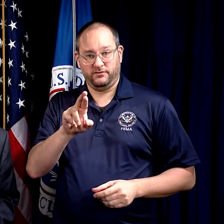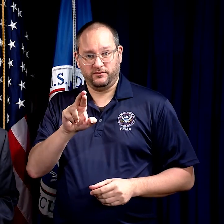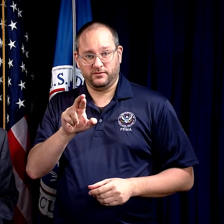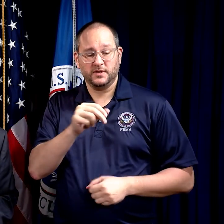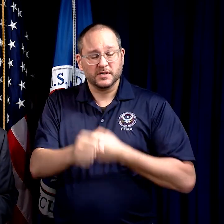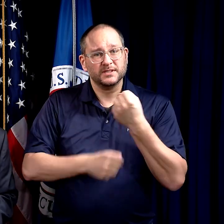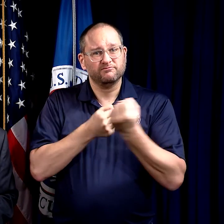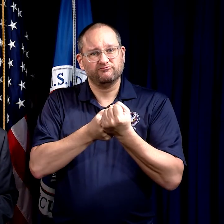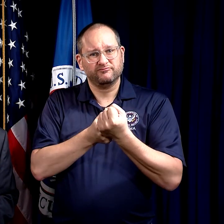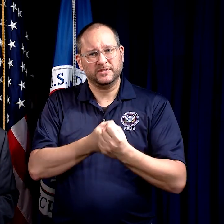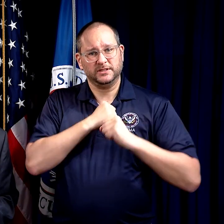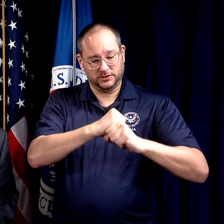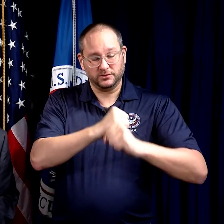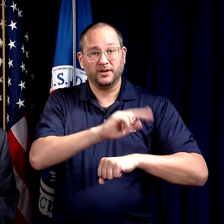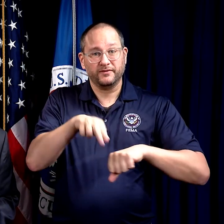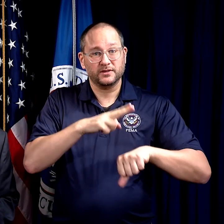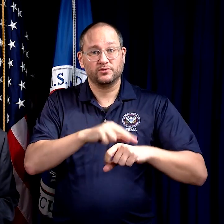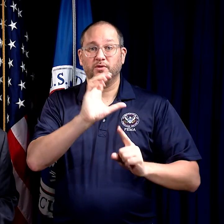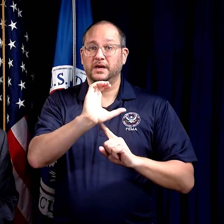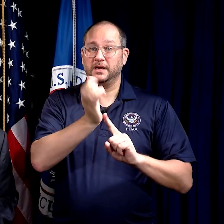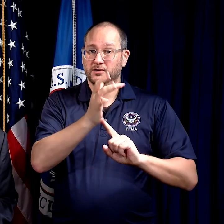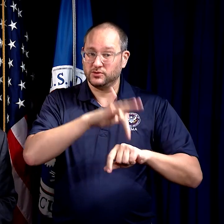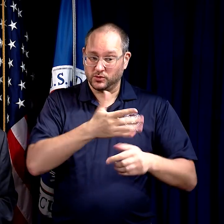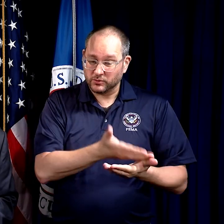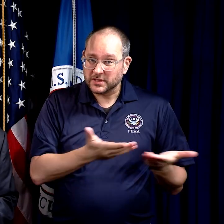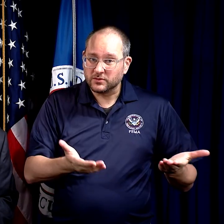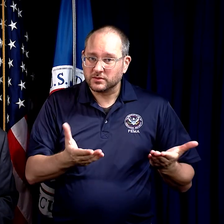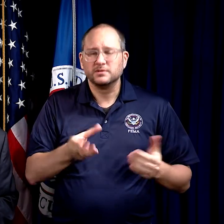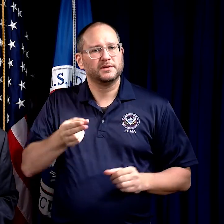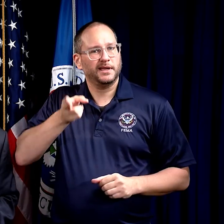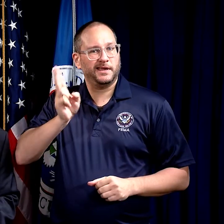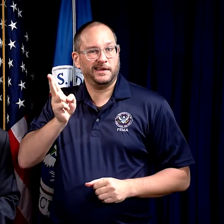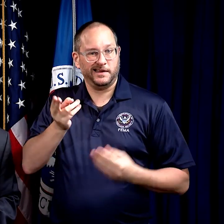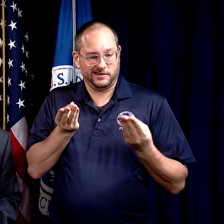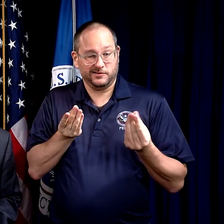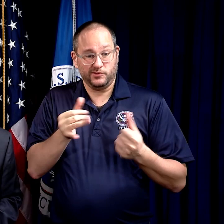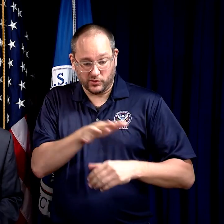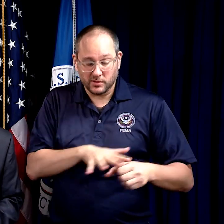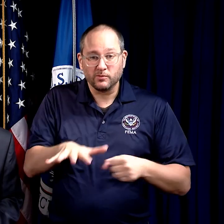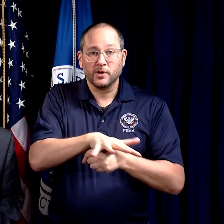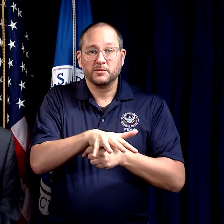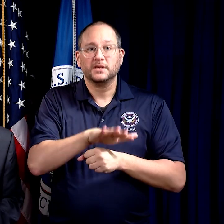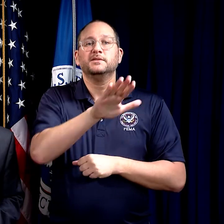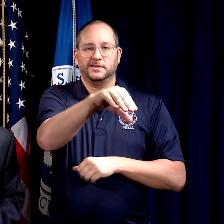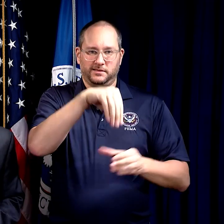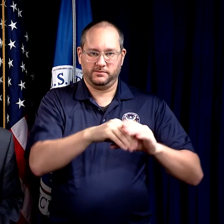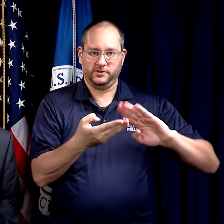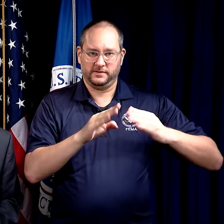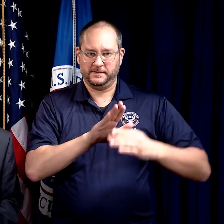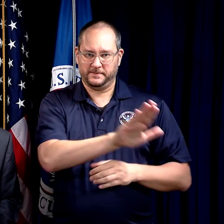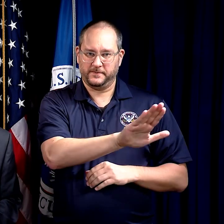and supports the protection of natural and cultural resources and historic properties in the community.